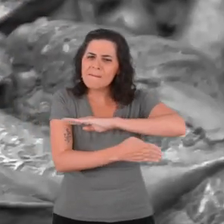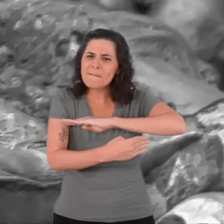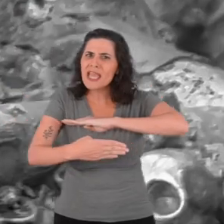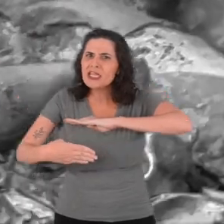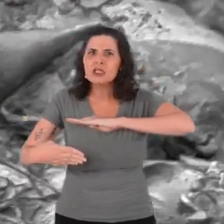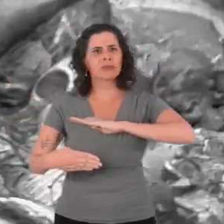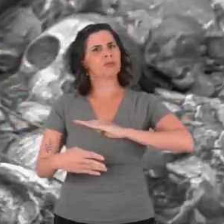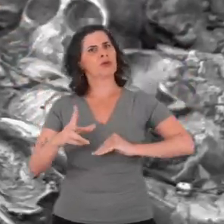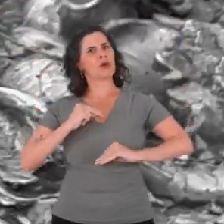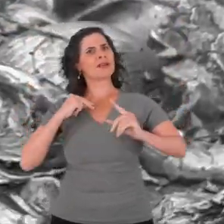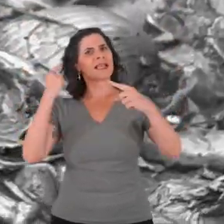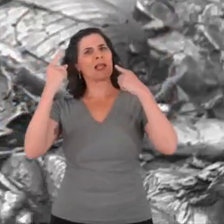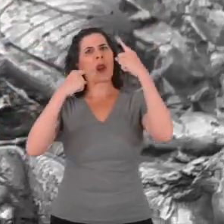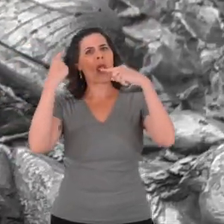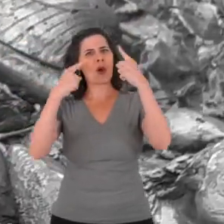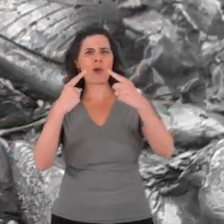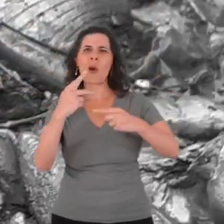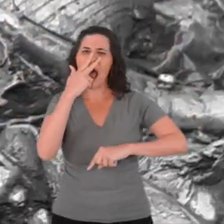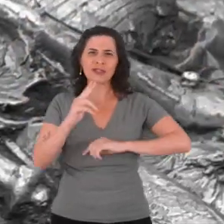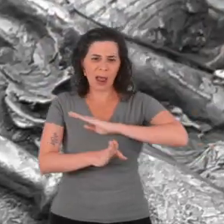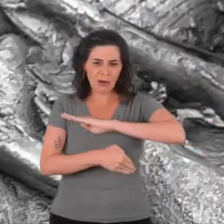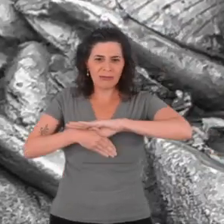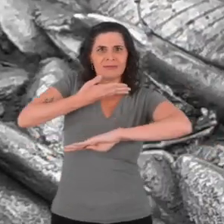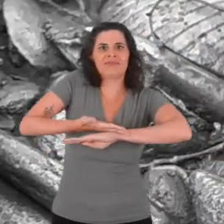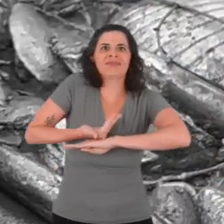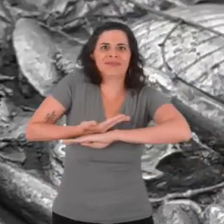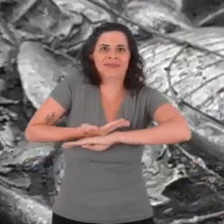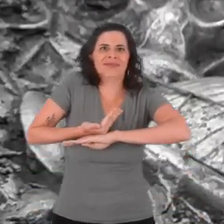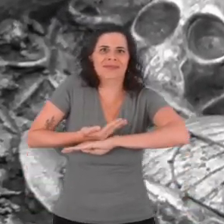Look how crazy! I think it fell out of the water, poor thing. Look!